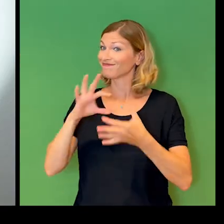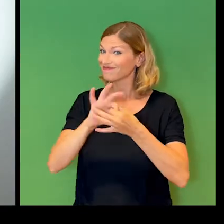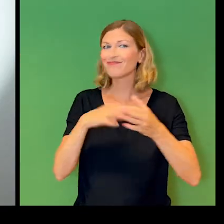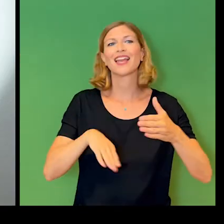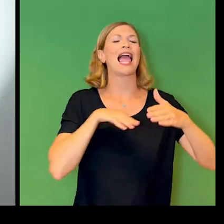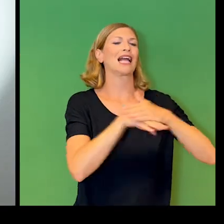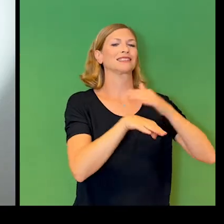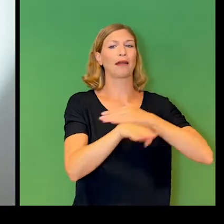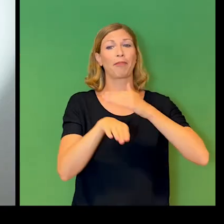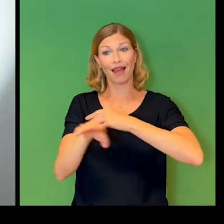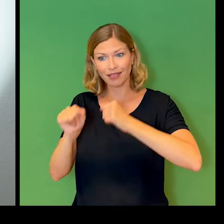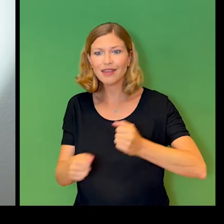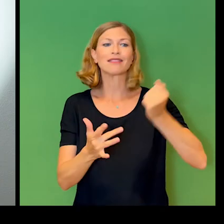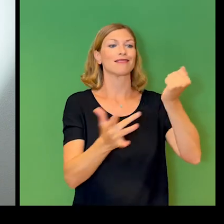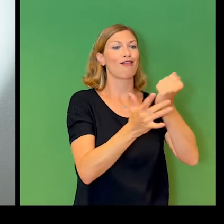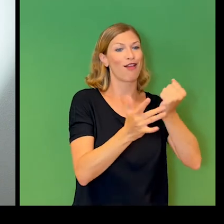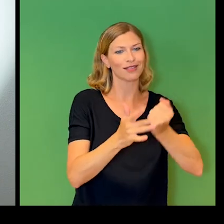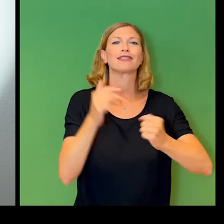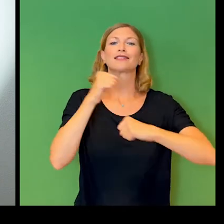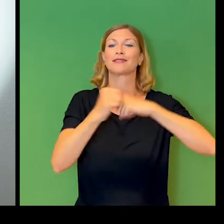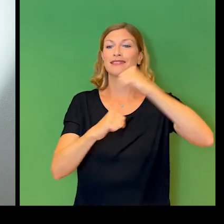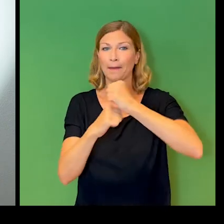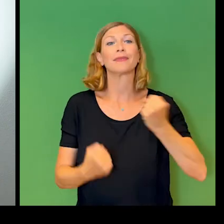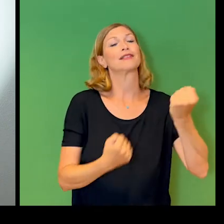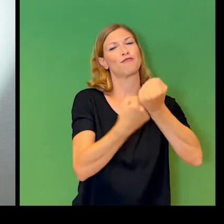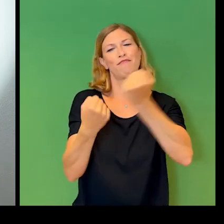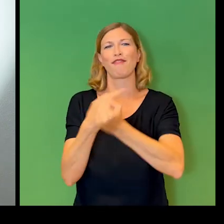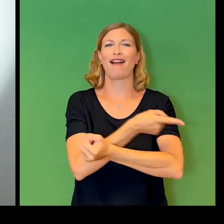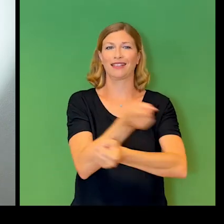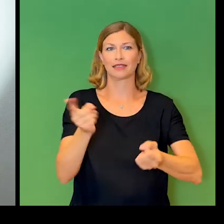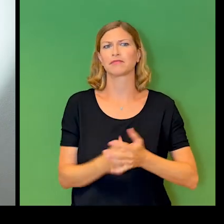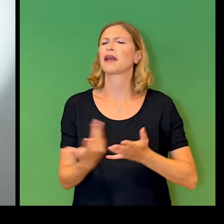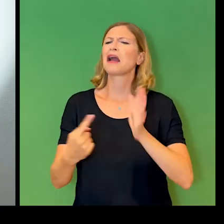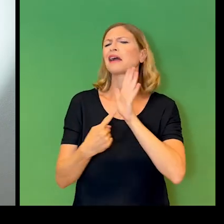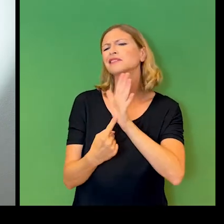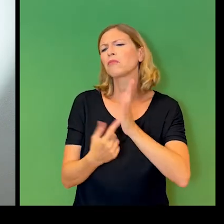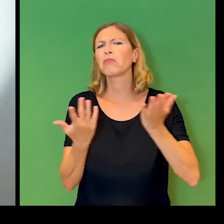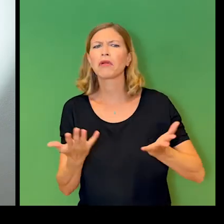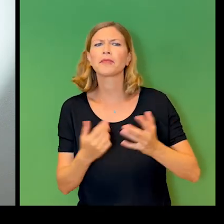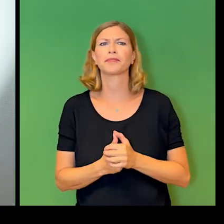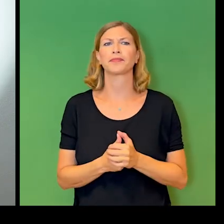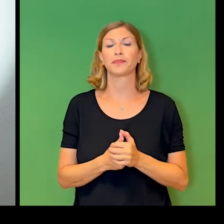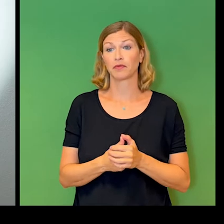AI is making a huge difference to both. You'll see one example with automatic captions